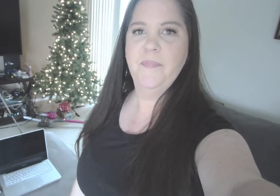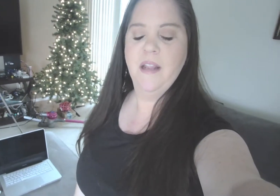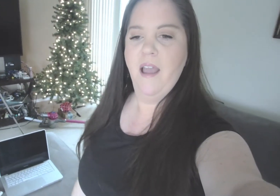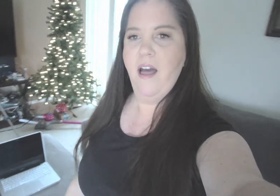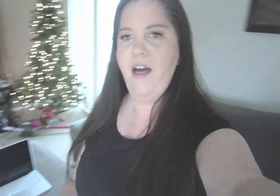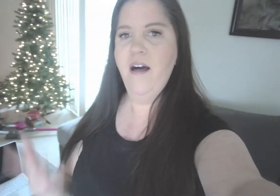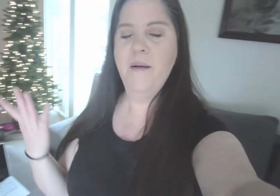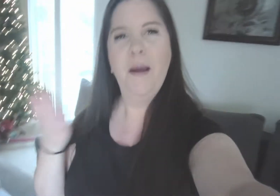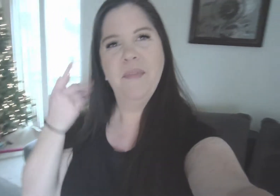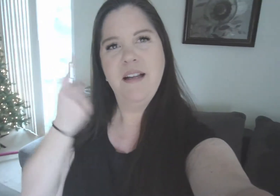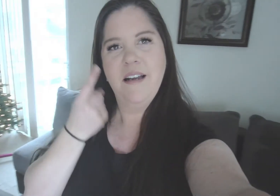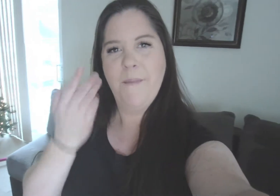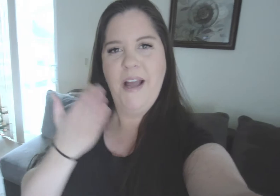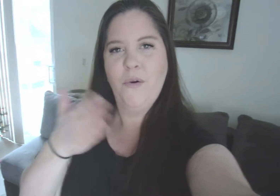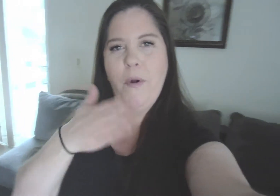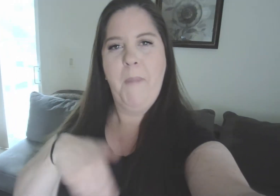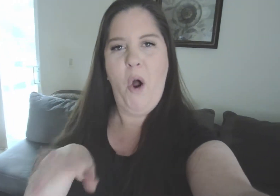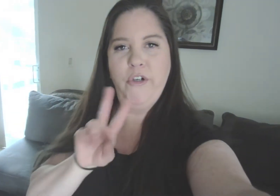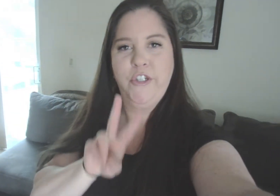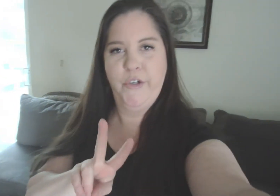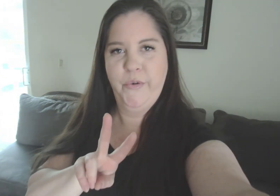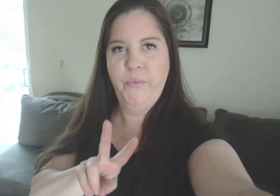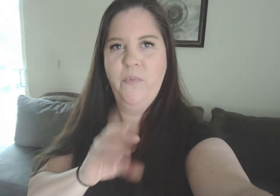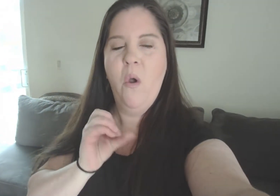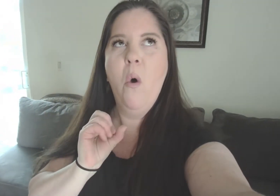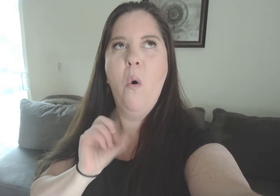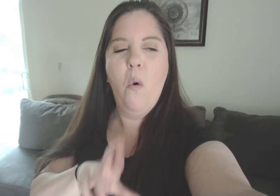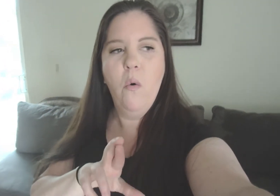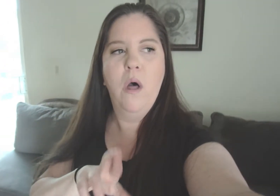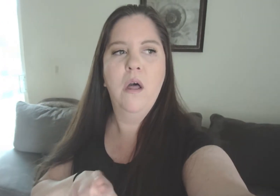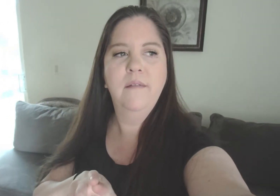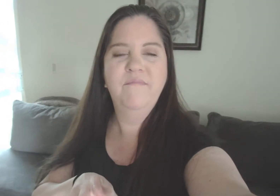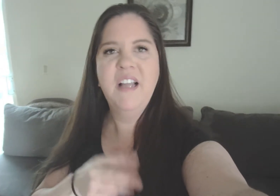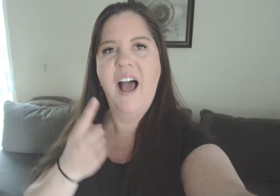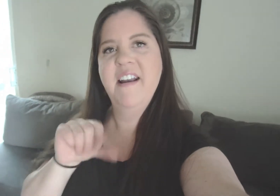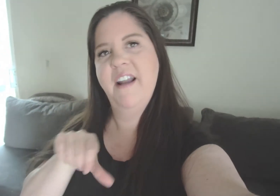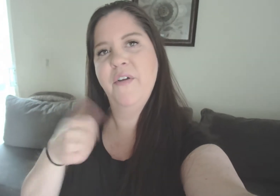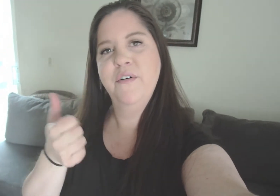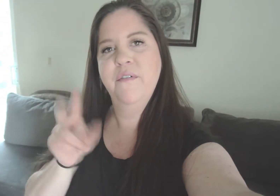And I'm thinking I might do a part 2 or another